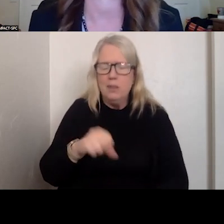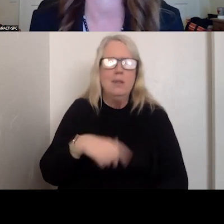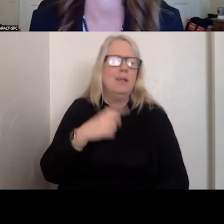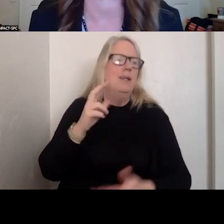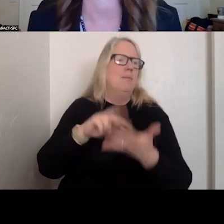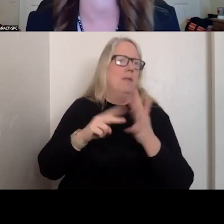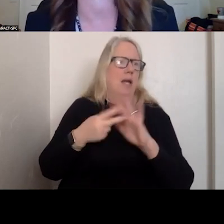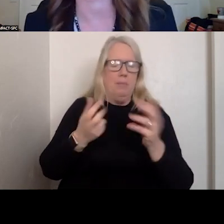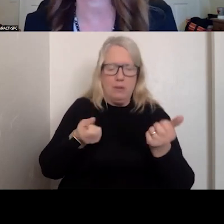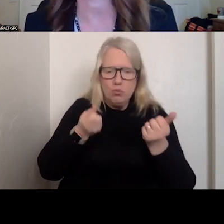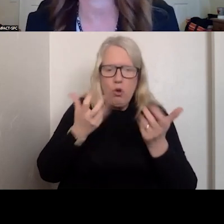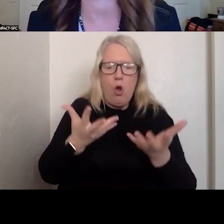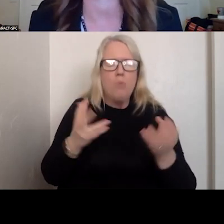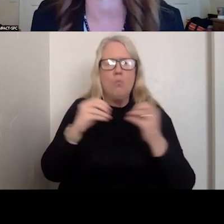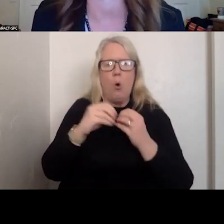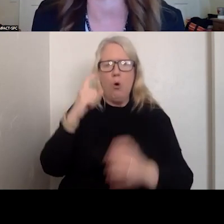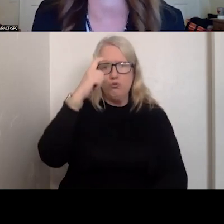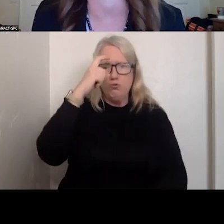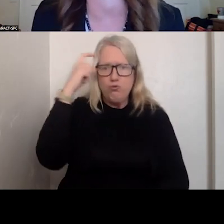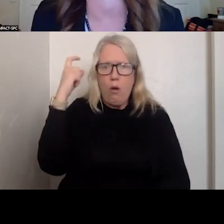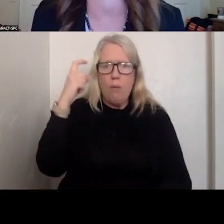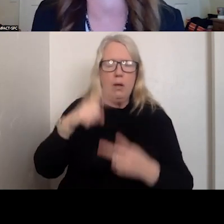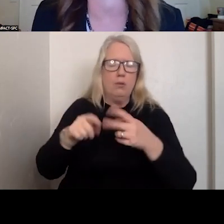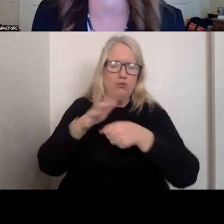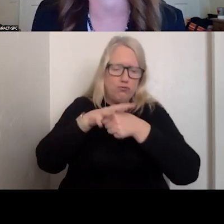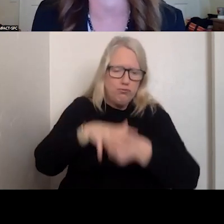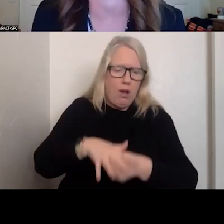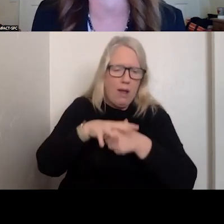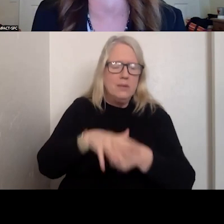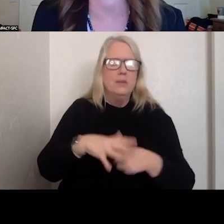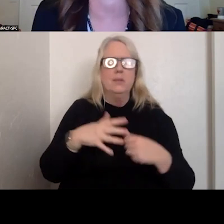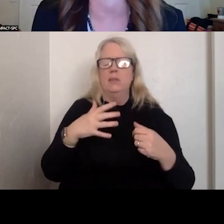MORE TRAUMA AND STRESS IN THEIR LIVES AND CREATES AND CONTINUES